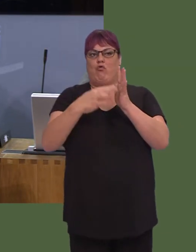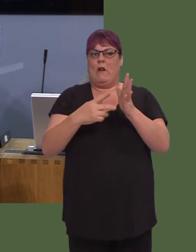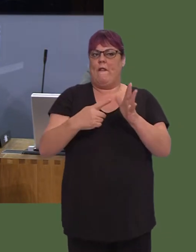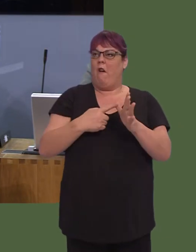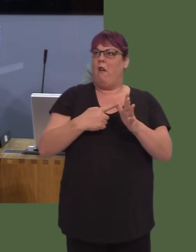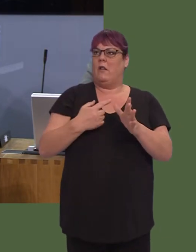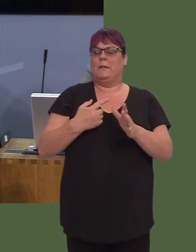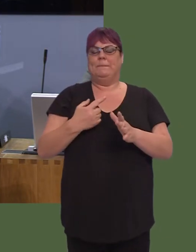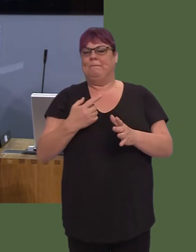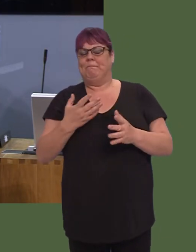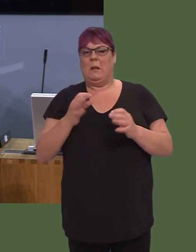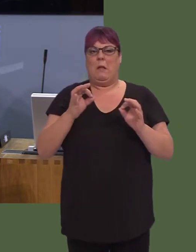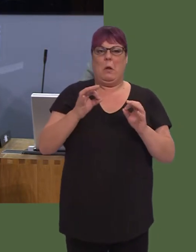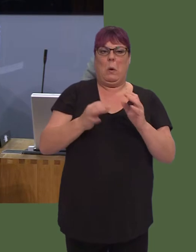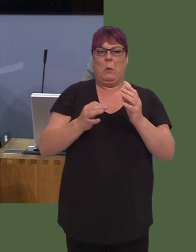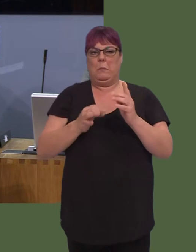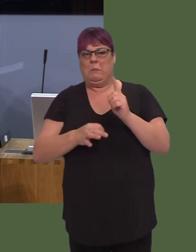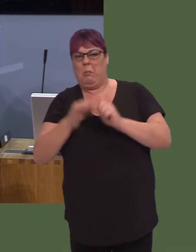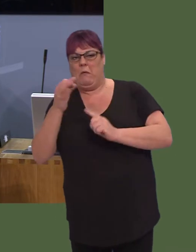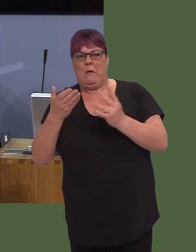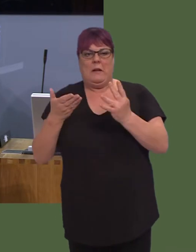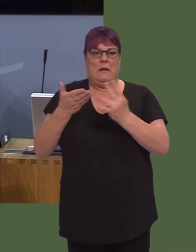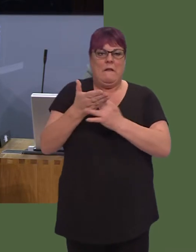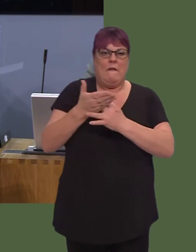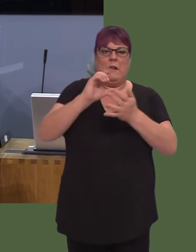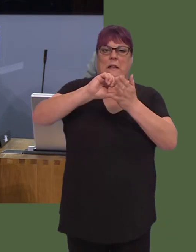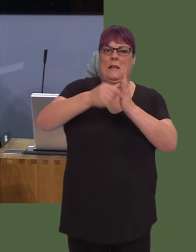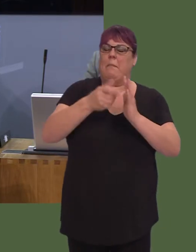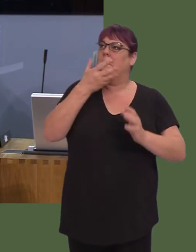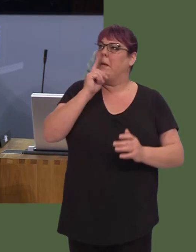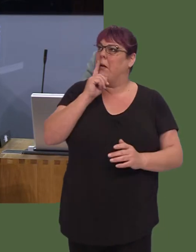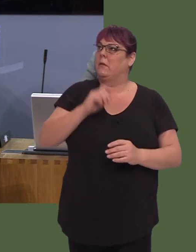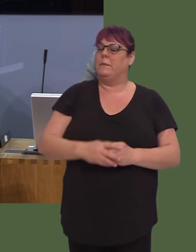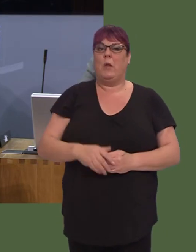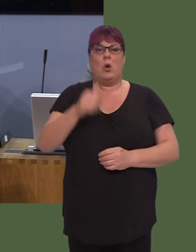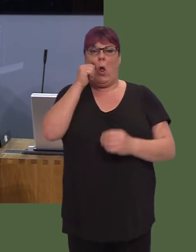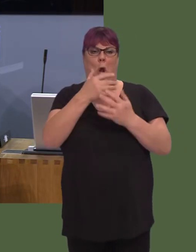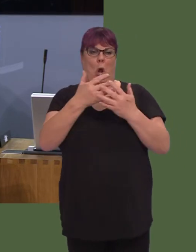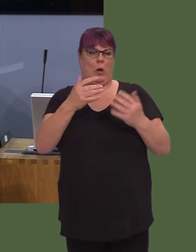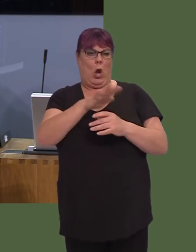problems of the lack of disabled access, much to the frustration of local people in my constituency,